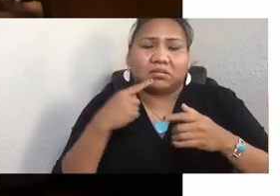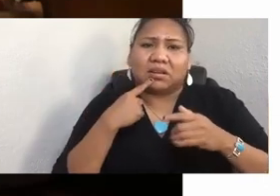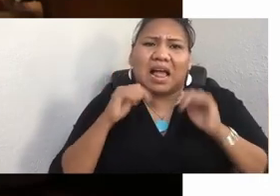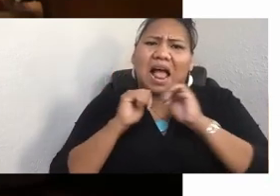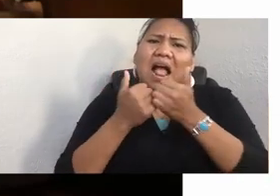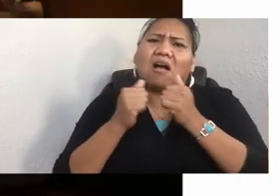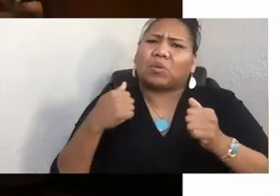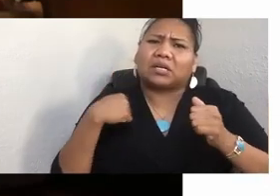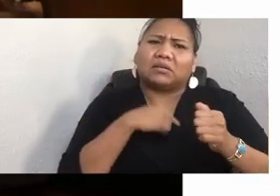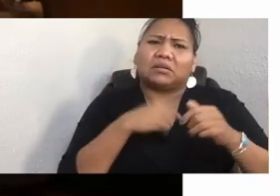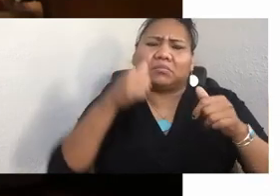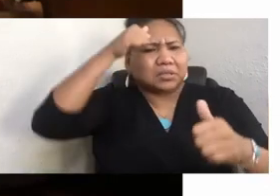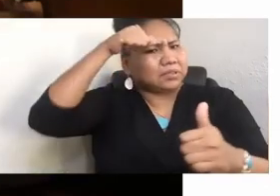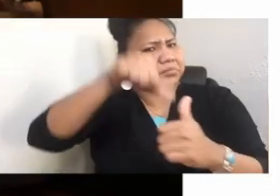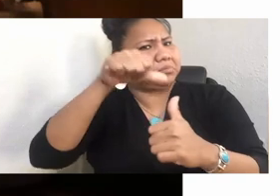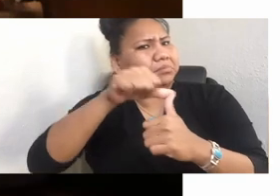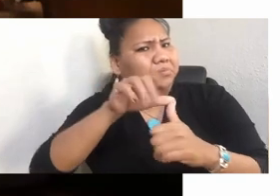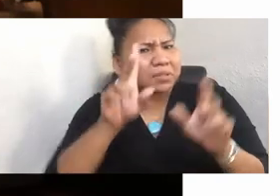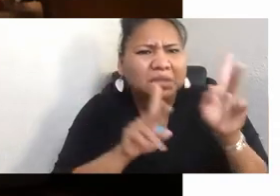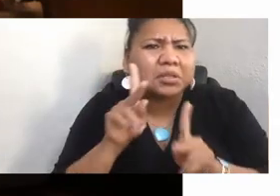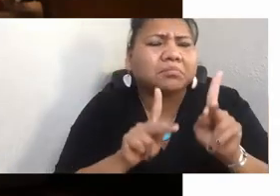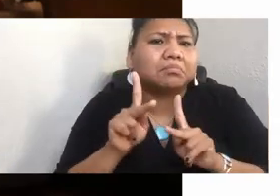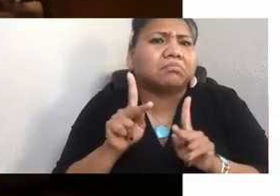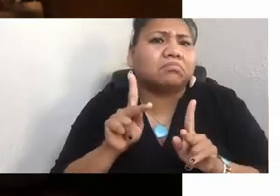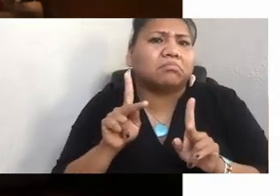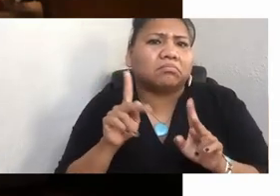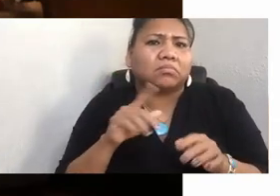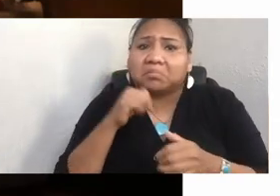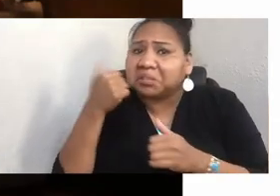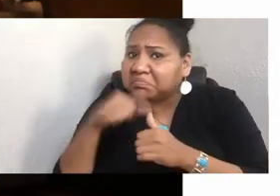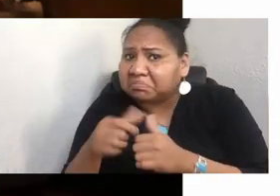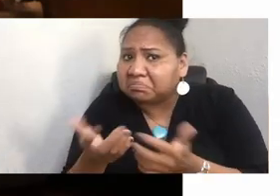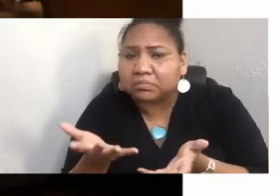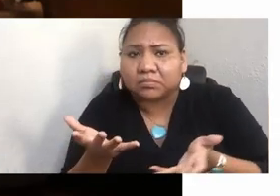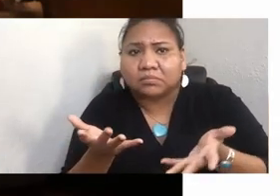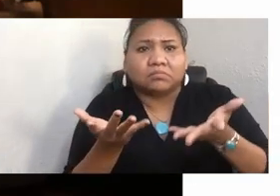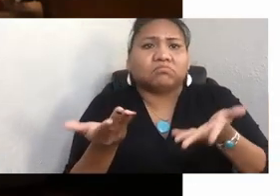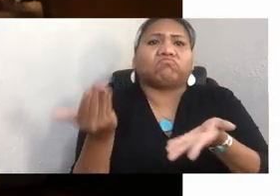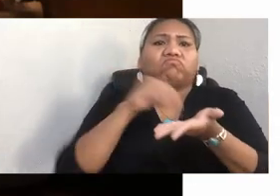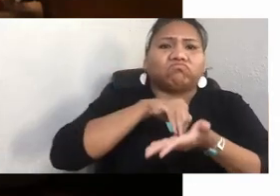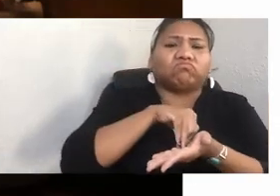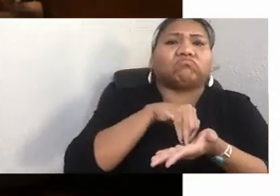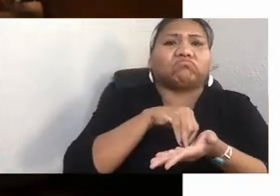Not remember, but re-member something that has been dismembered.